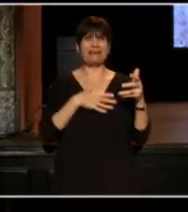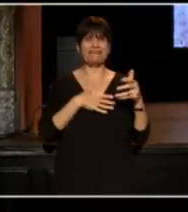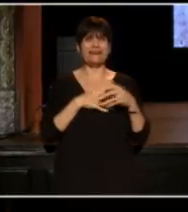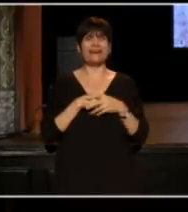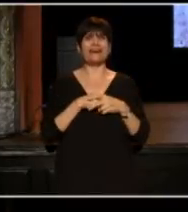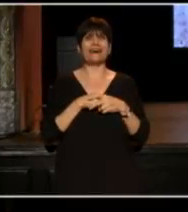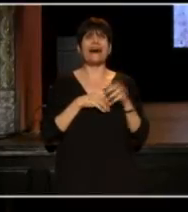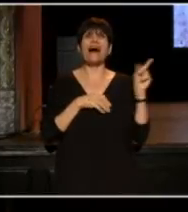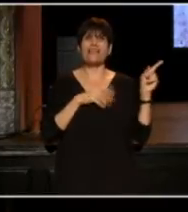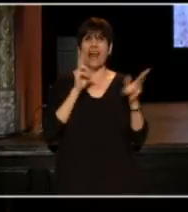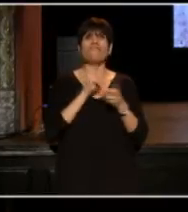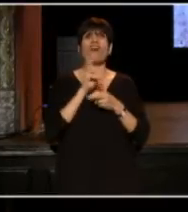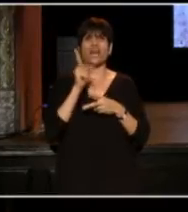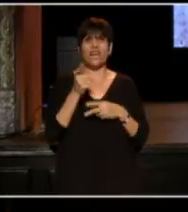That will you up a little bit.